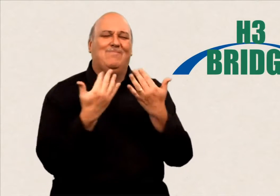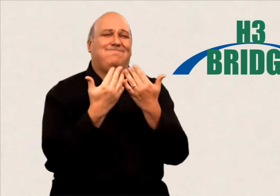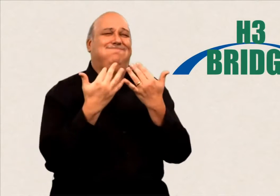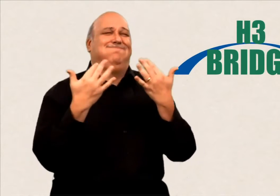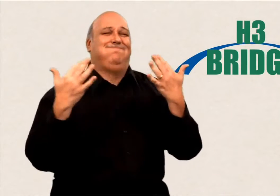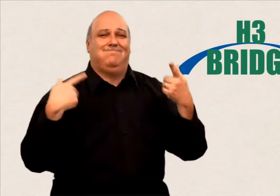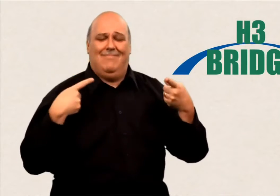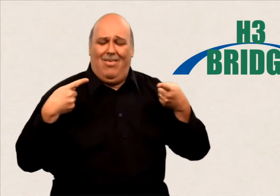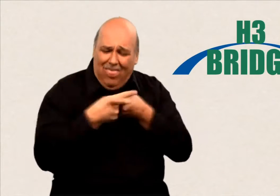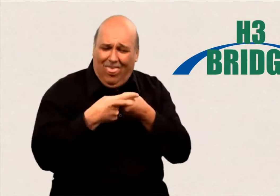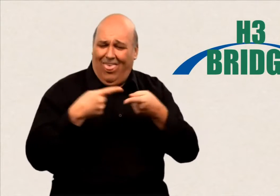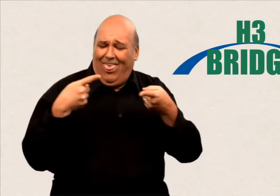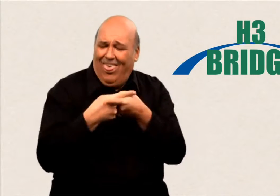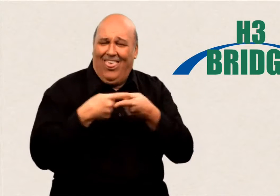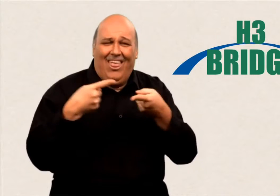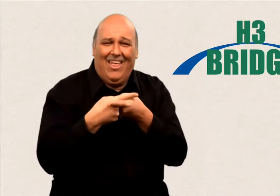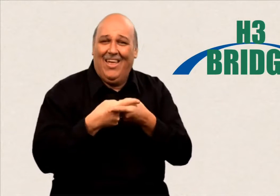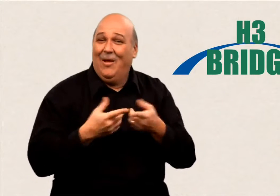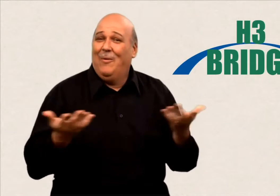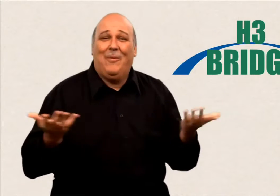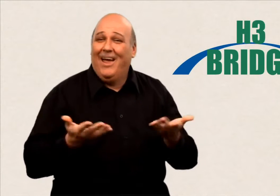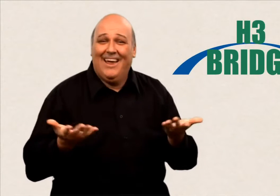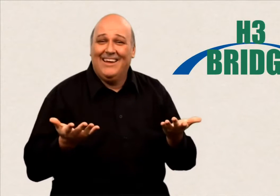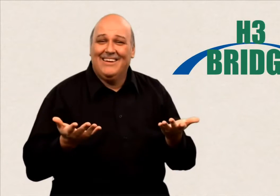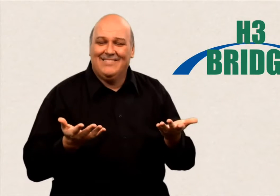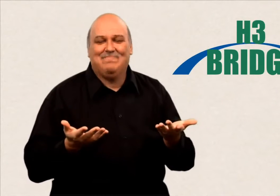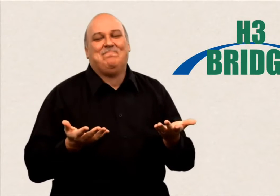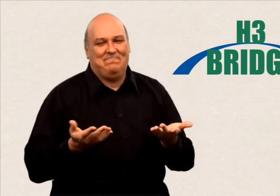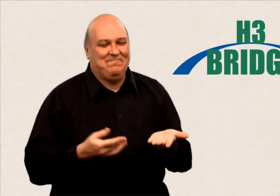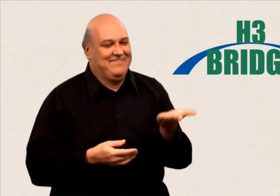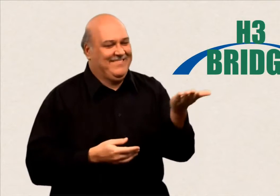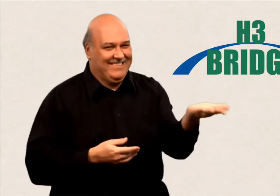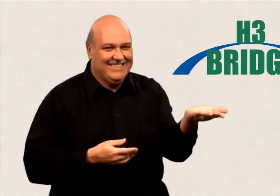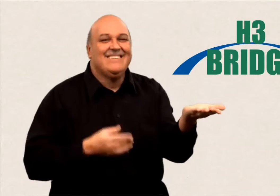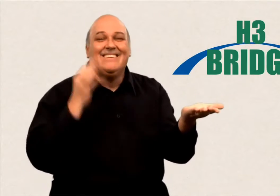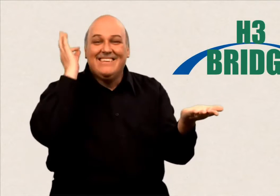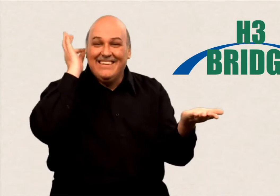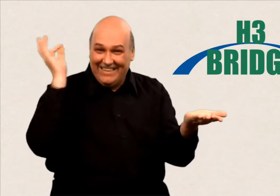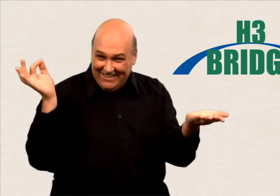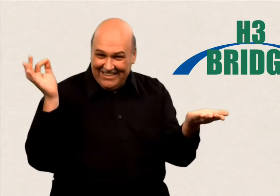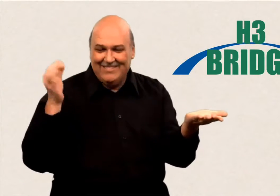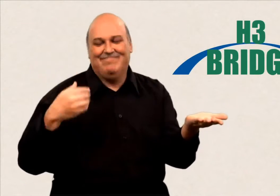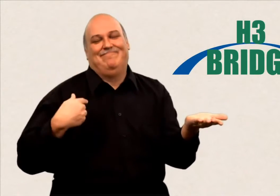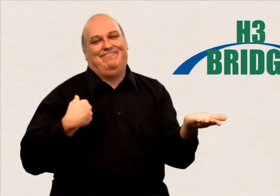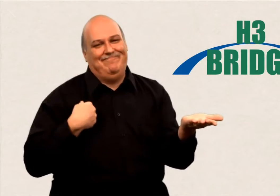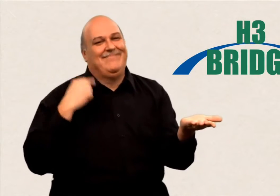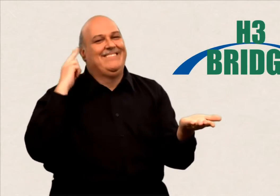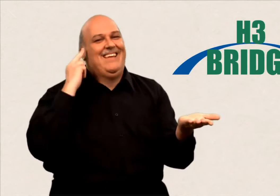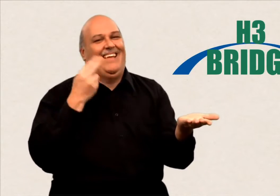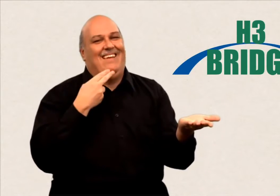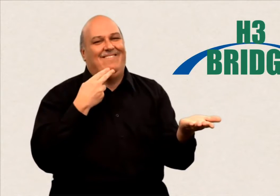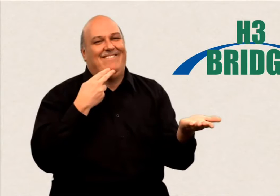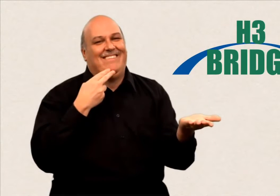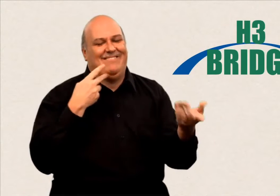The majority of people in the world are hearing with their own culture. Deaf people, also have a culture with a language - sign language.